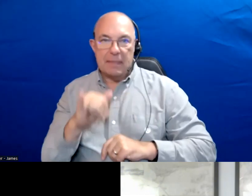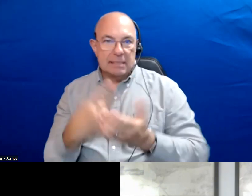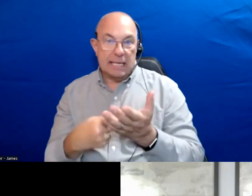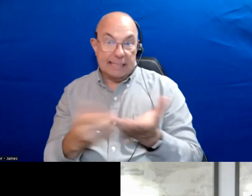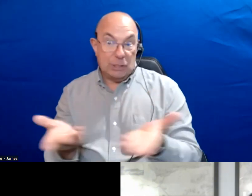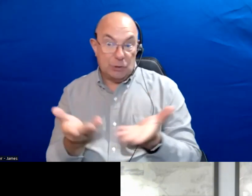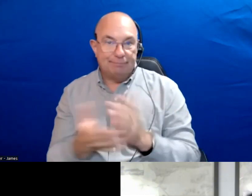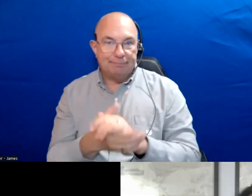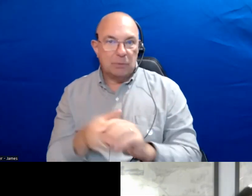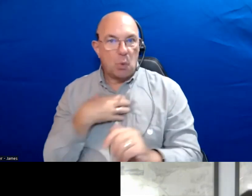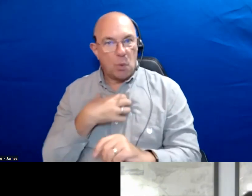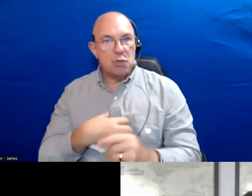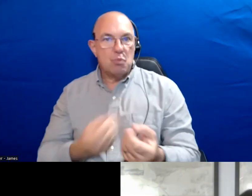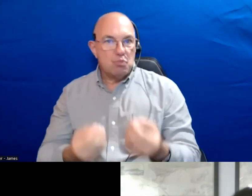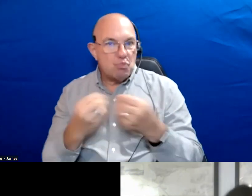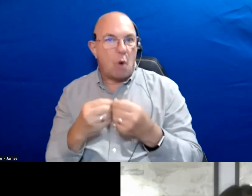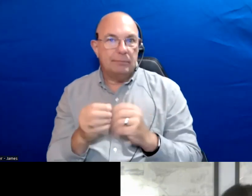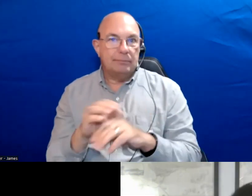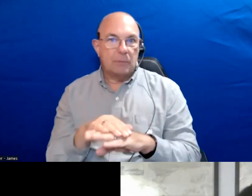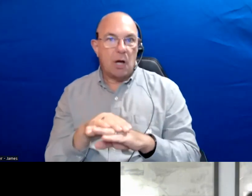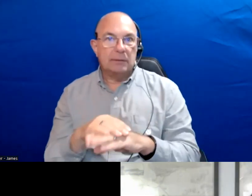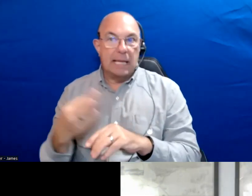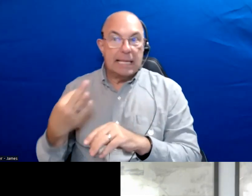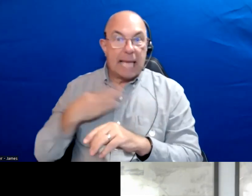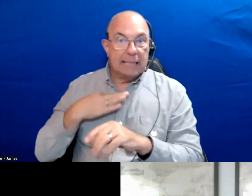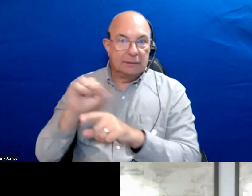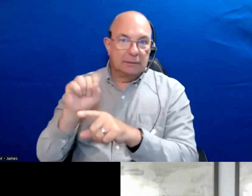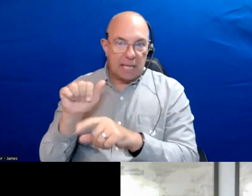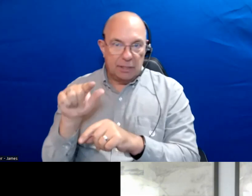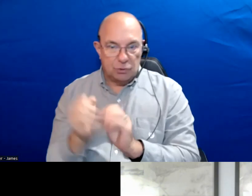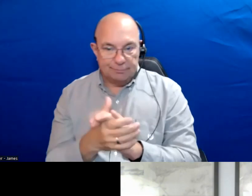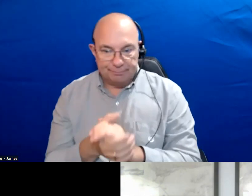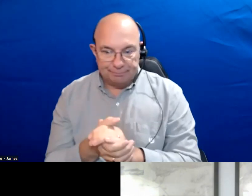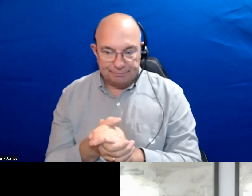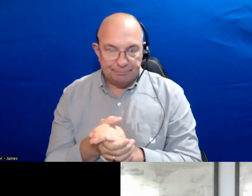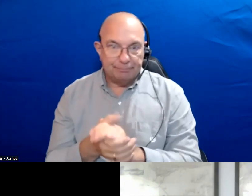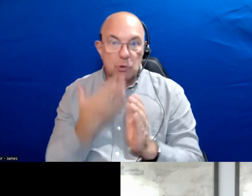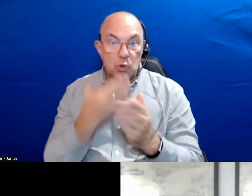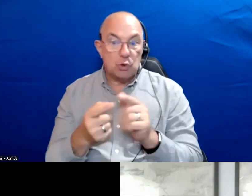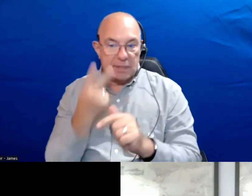I wish there was more of it on the candidates stage. It would be great to see more of that.